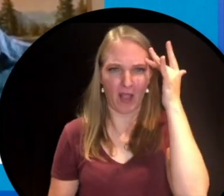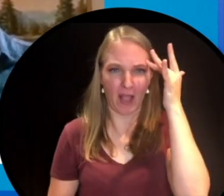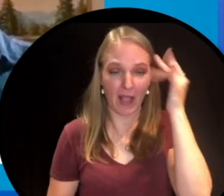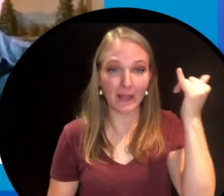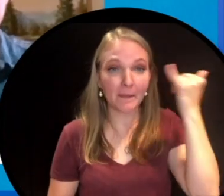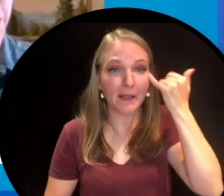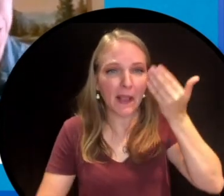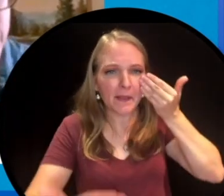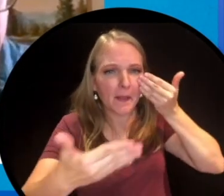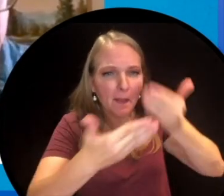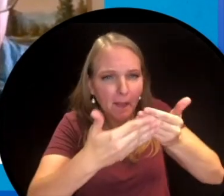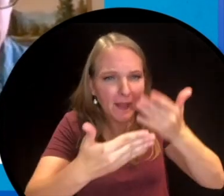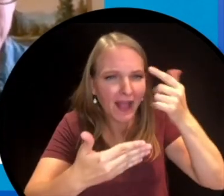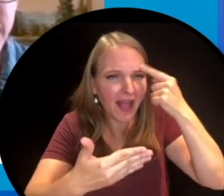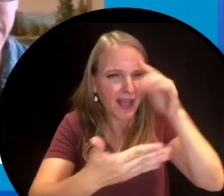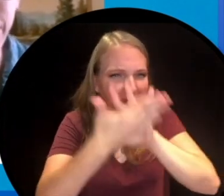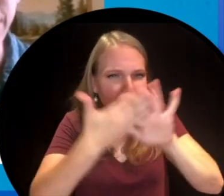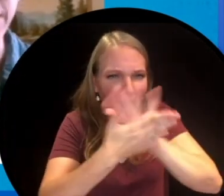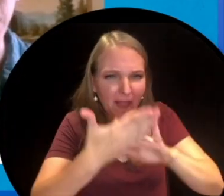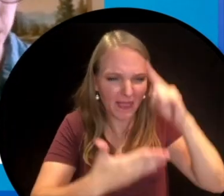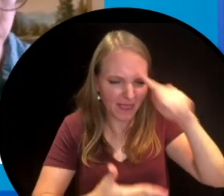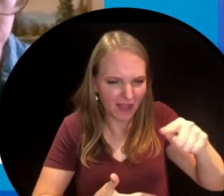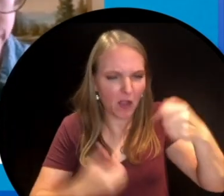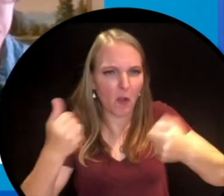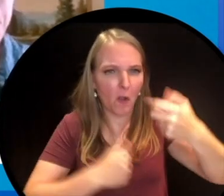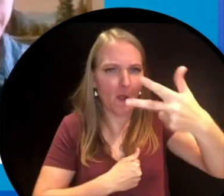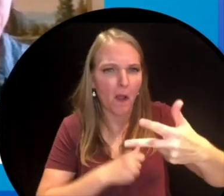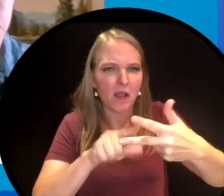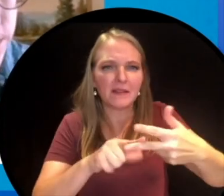because they're nearsighted and mistake dirty small cars for baby moose